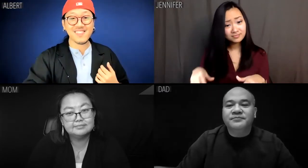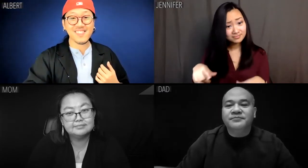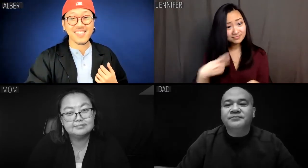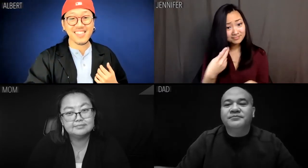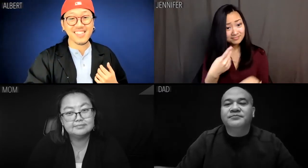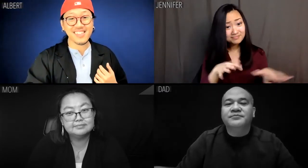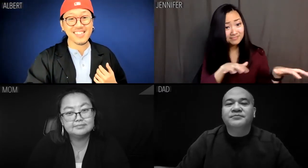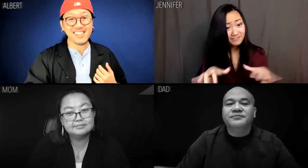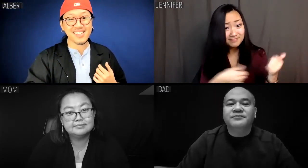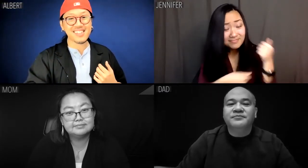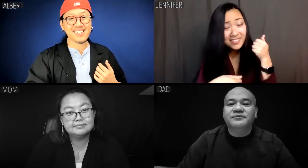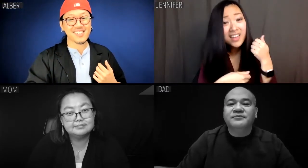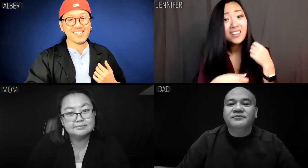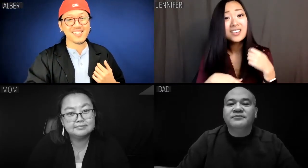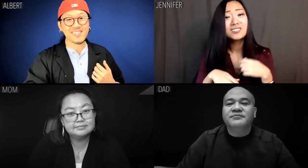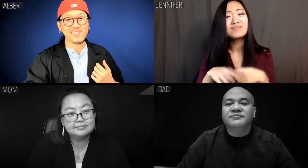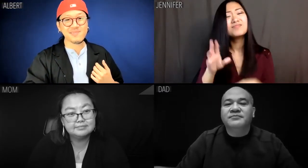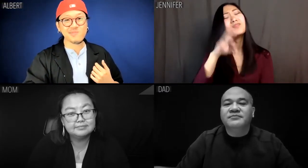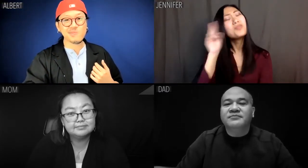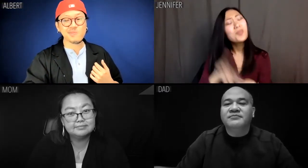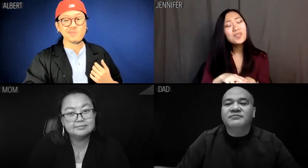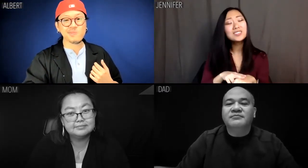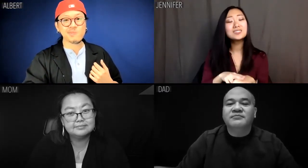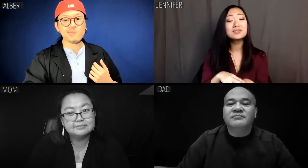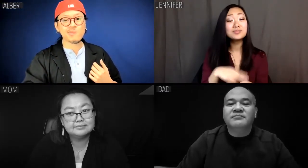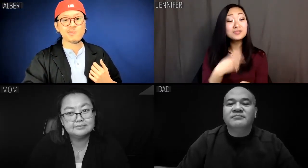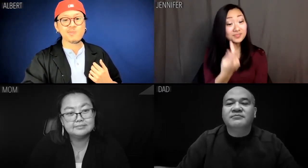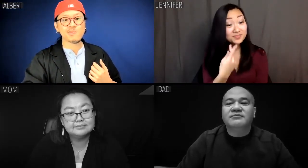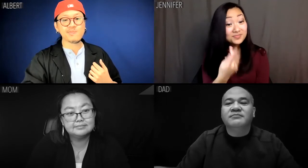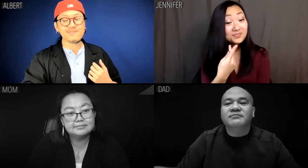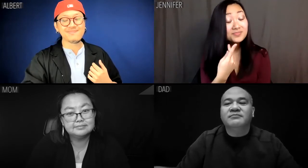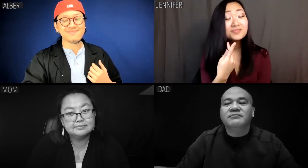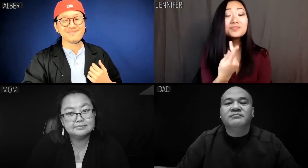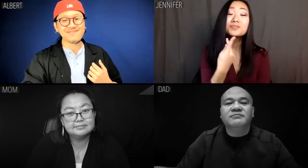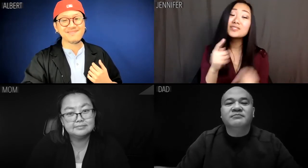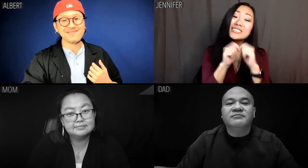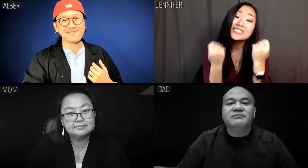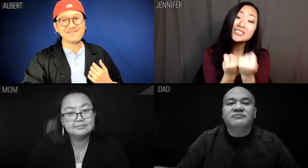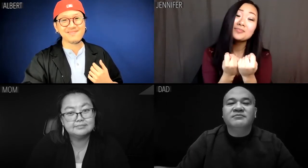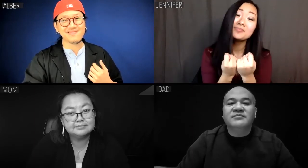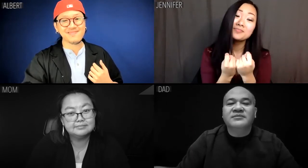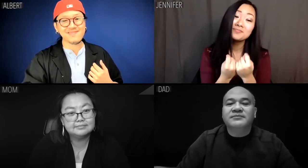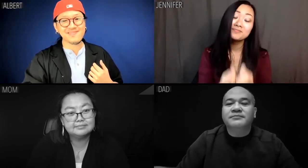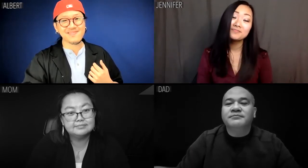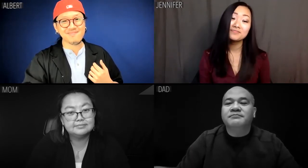Jennifer: What, playing music? Of course we will. You and me, we're a team.